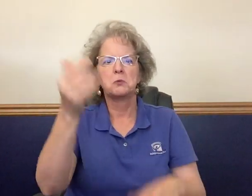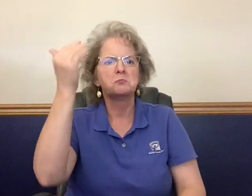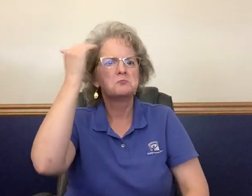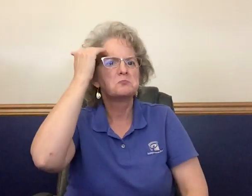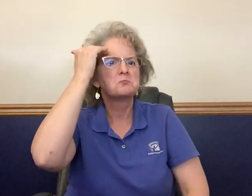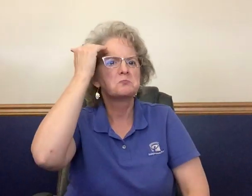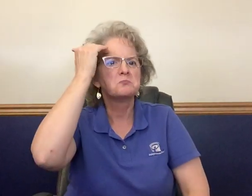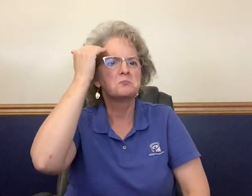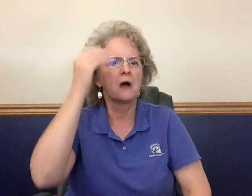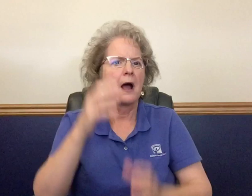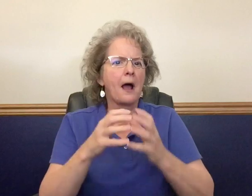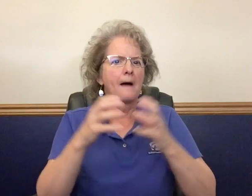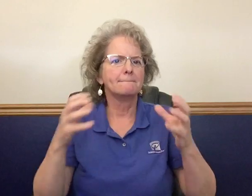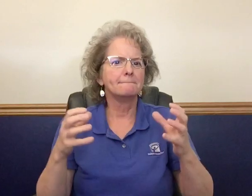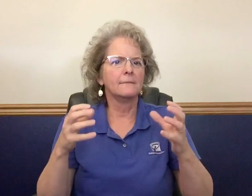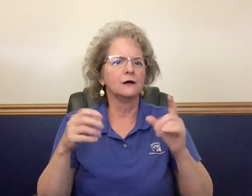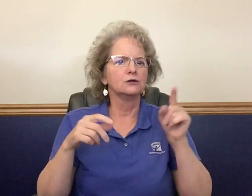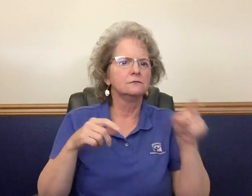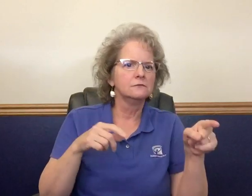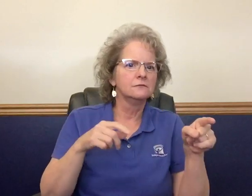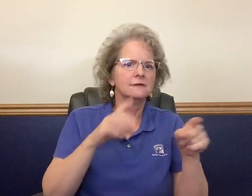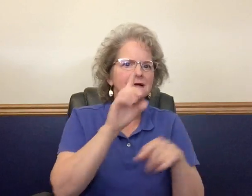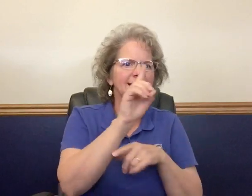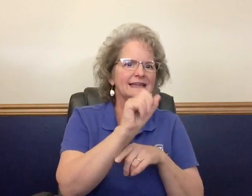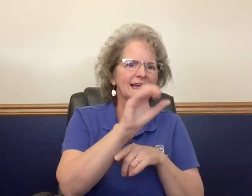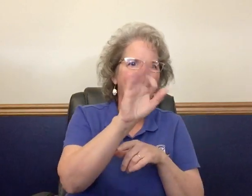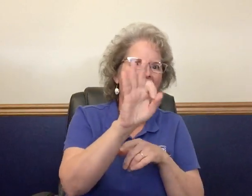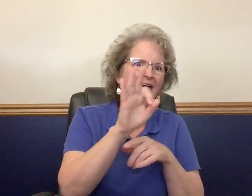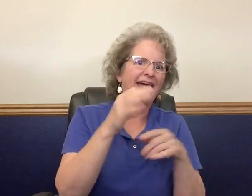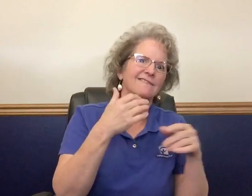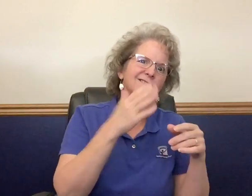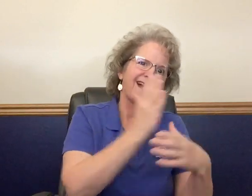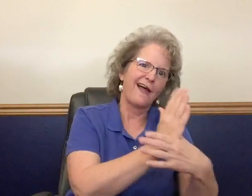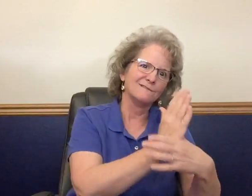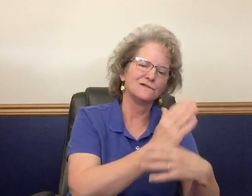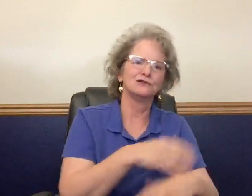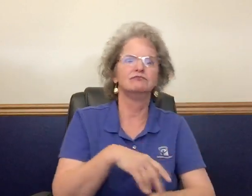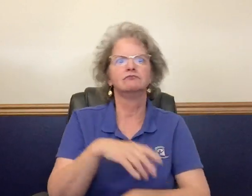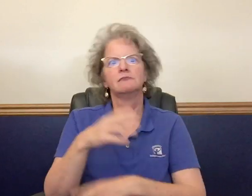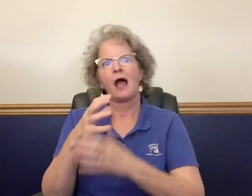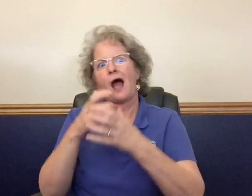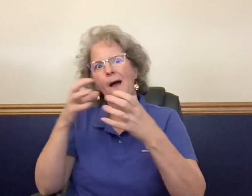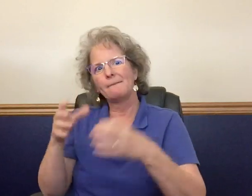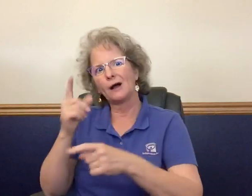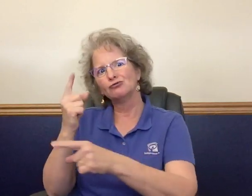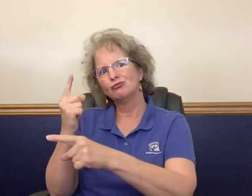Now you know how much decaf and regular coffee